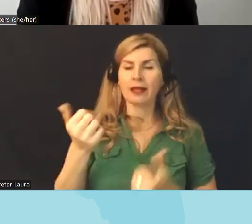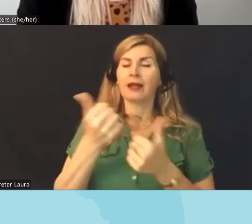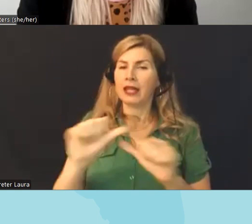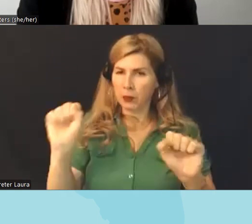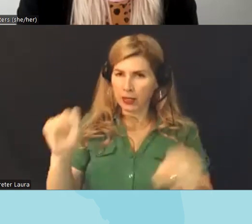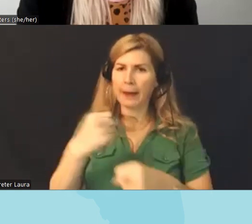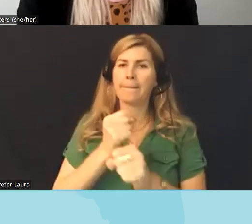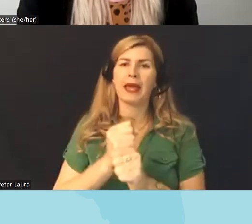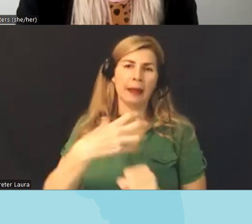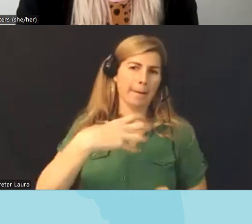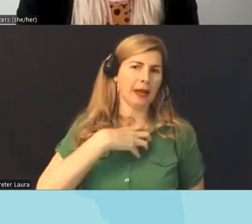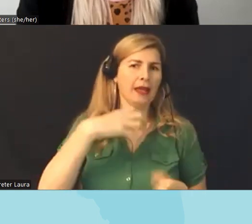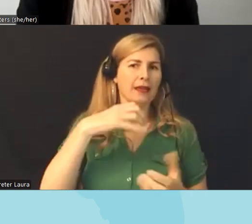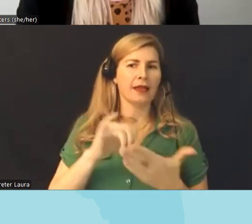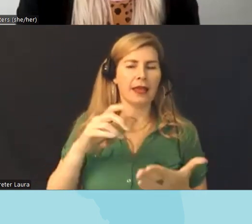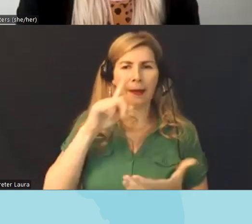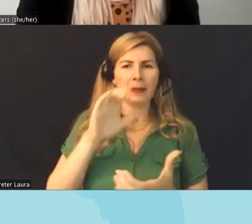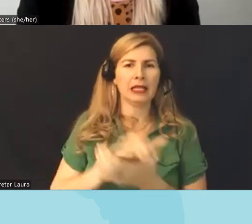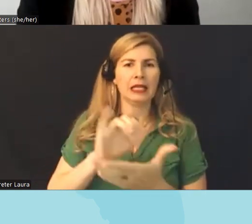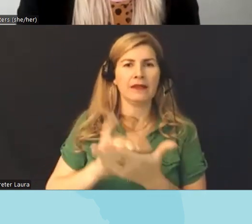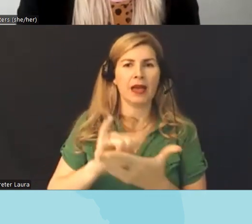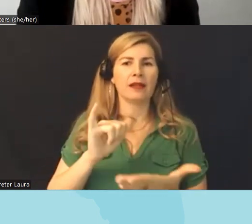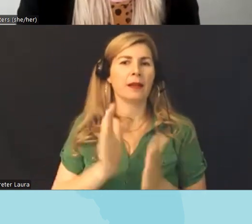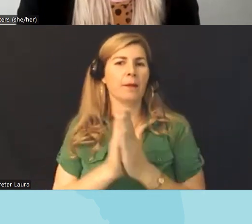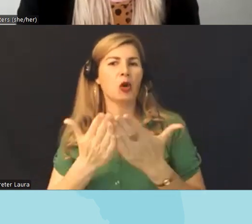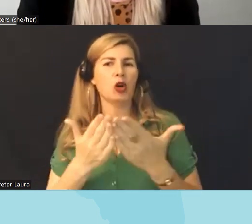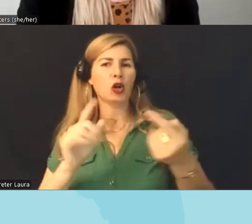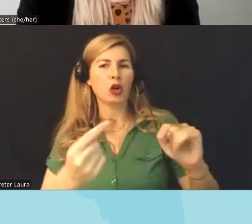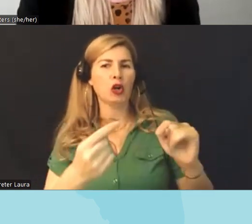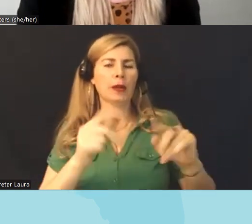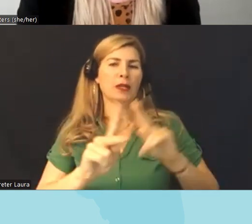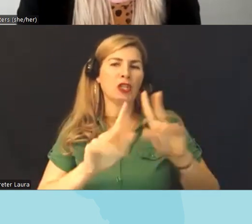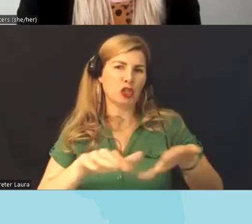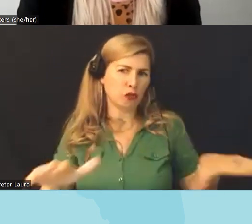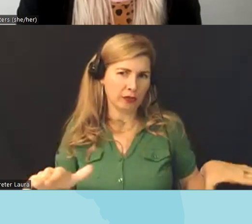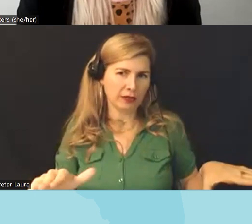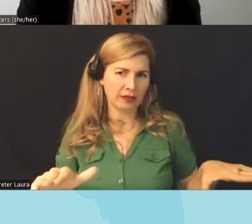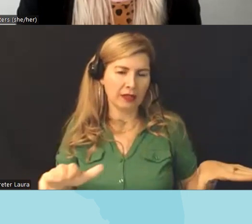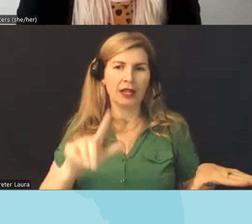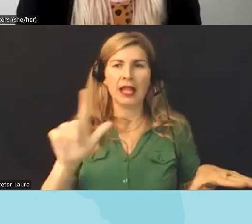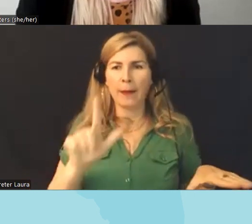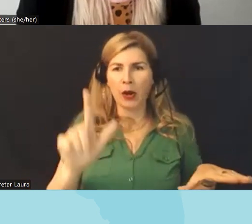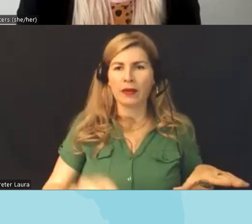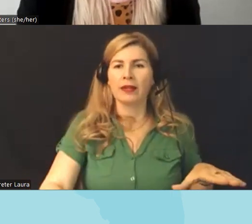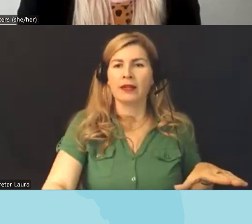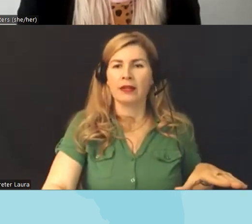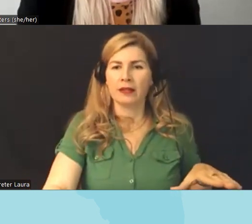that they believe a book is harmful to minors in a school um Library setting and it opens up because